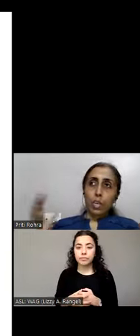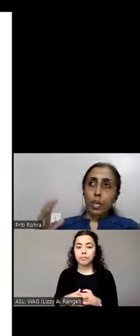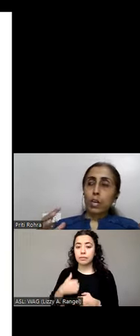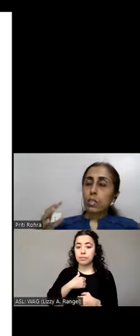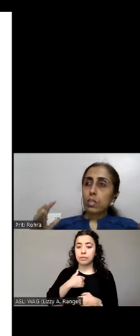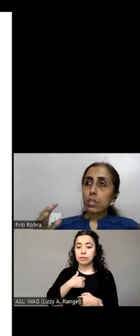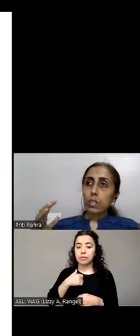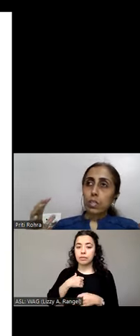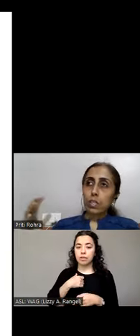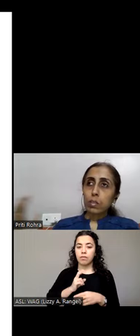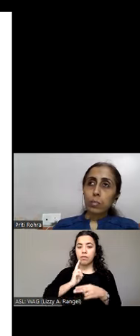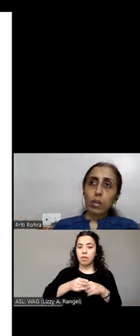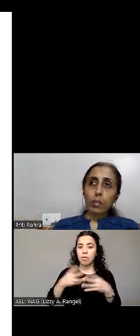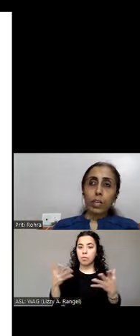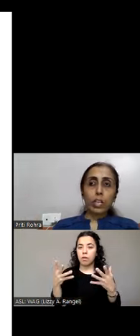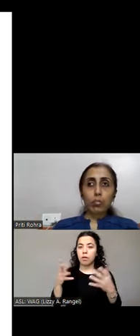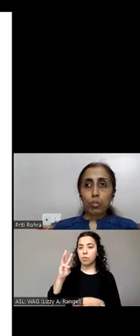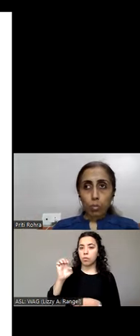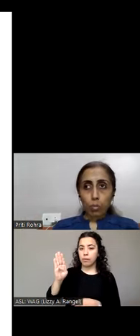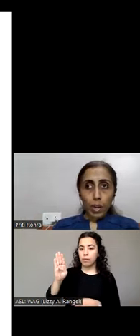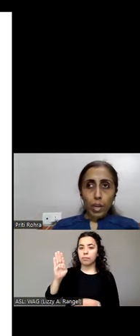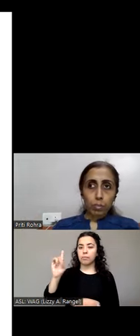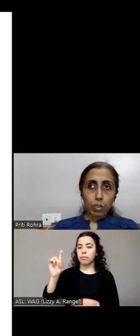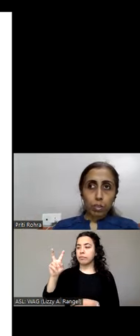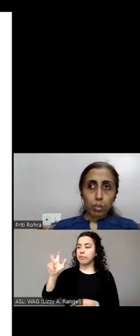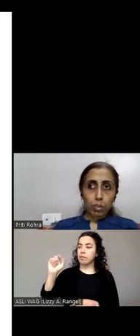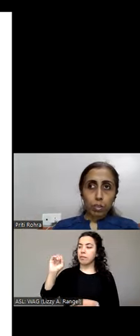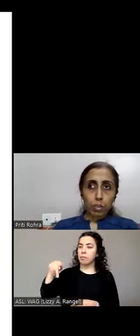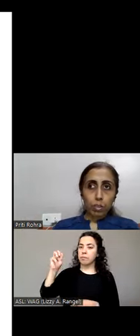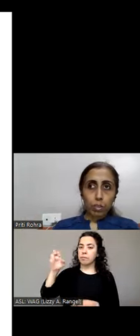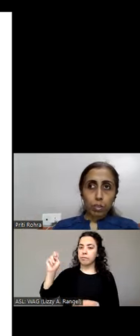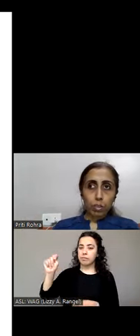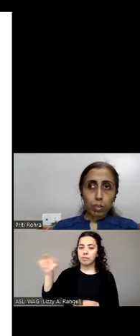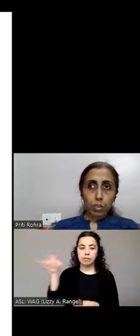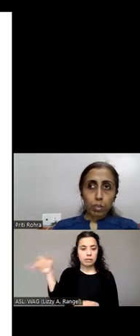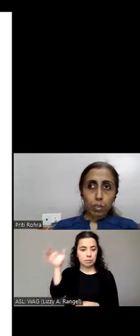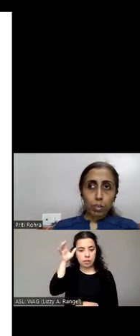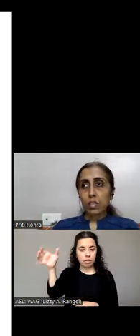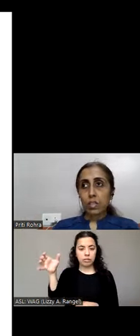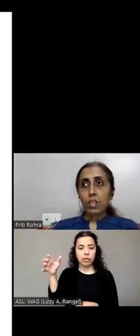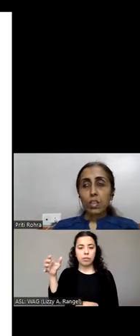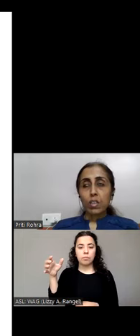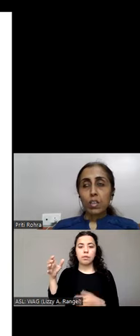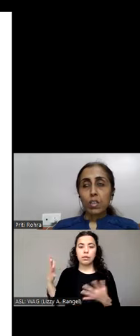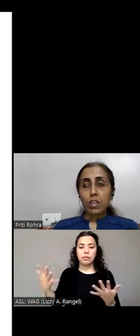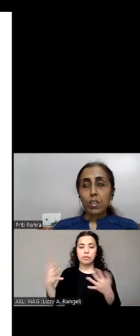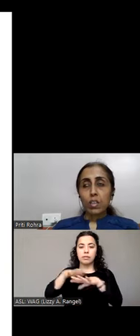they are similar when it comes to mobile apps. There's no difference as far as magnified user